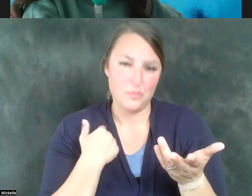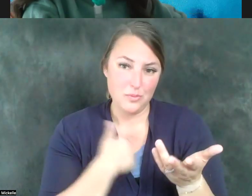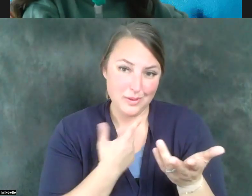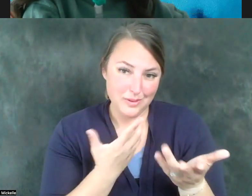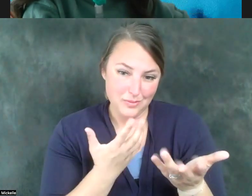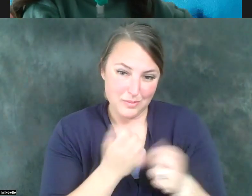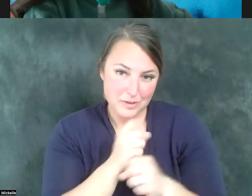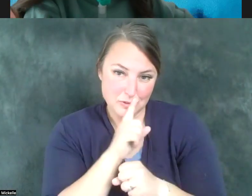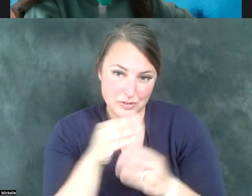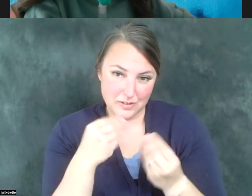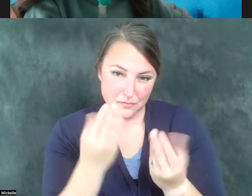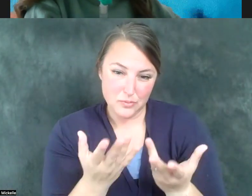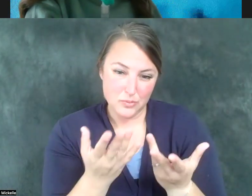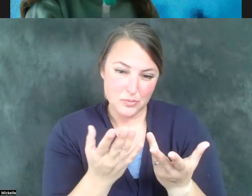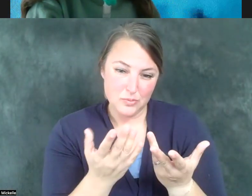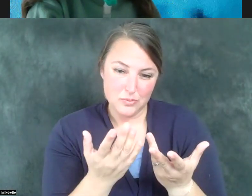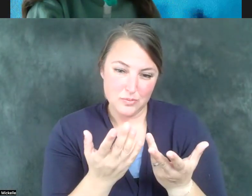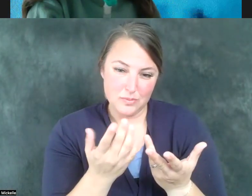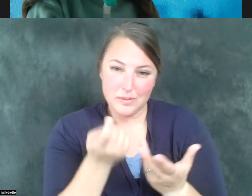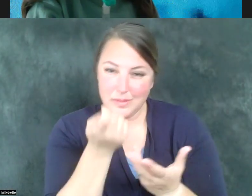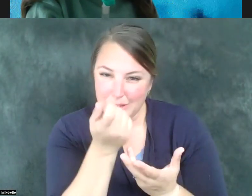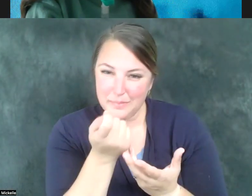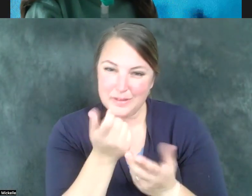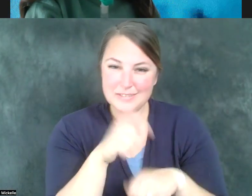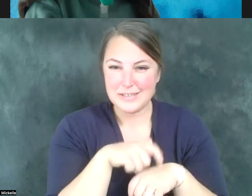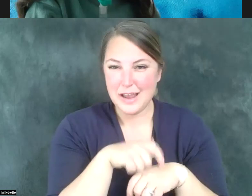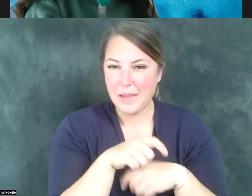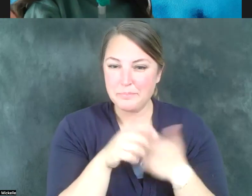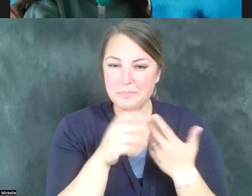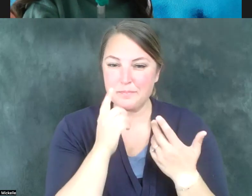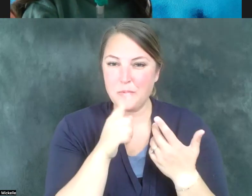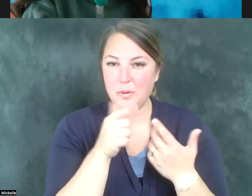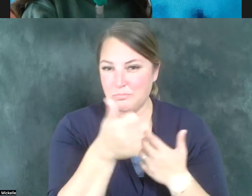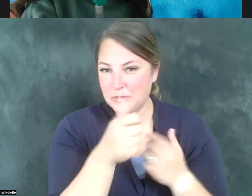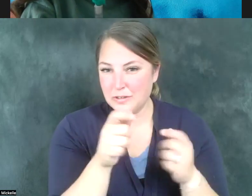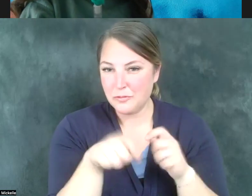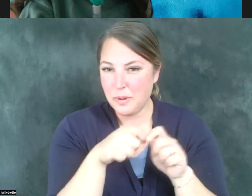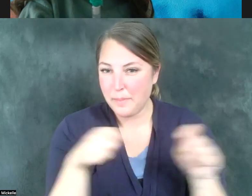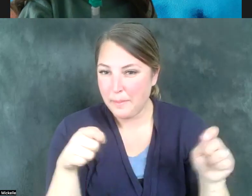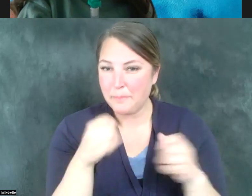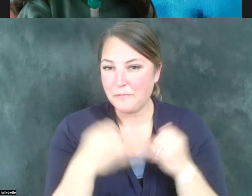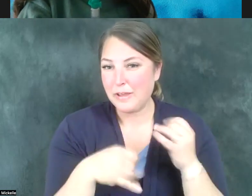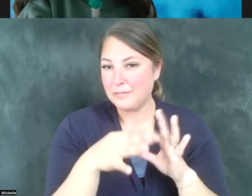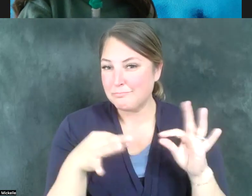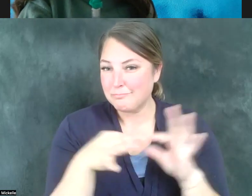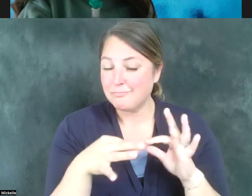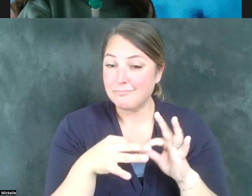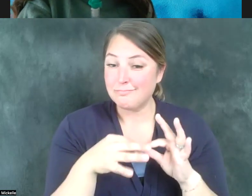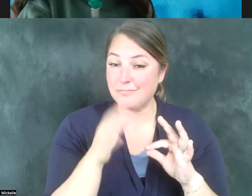to give you a minute or two for a final statement if you'd like, and then we'll go ahead and wrap up.